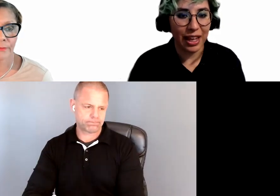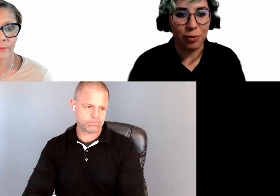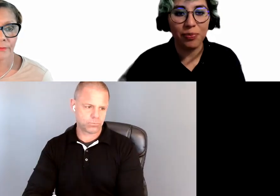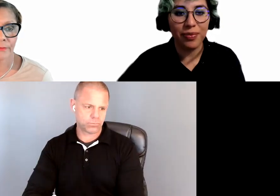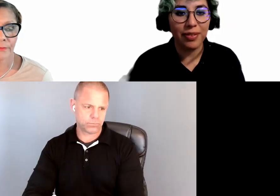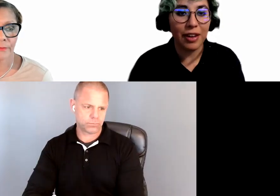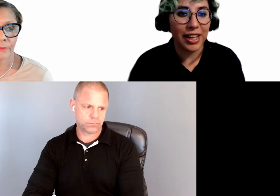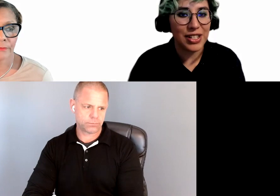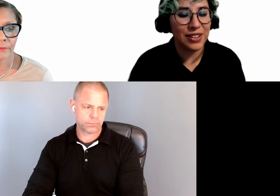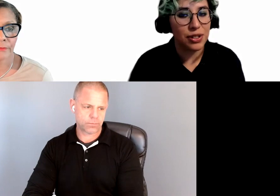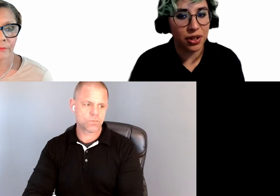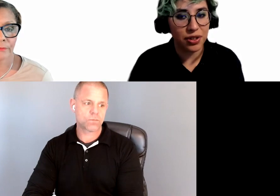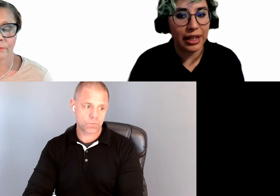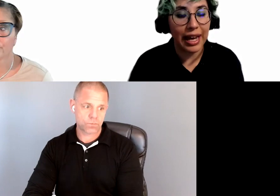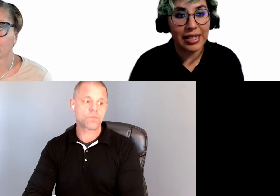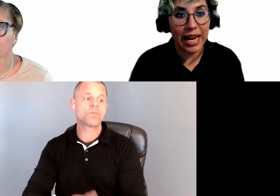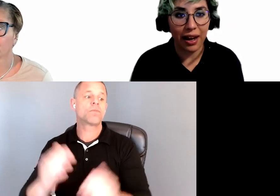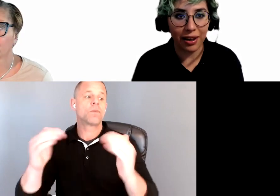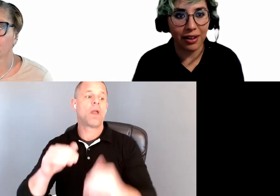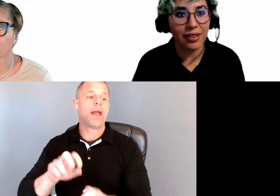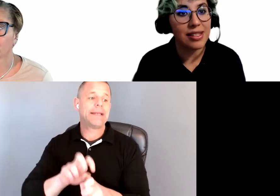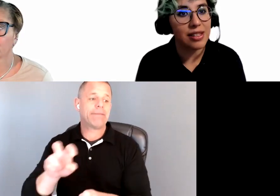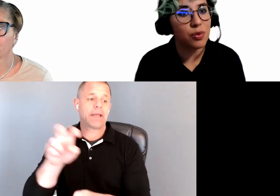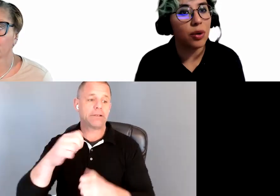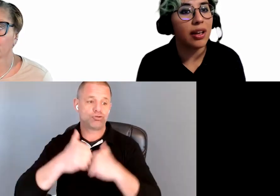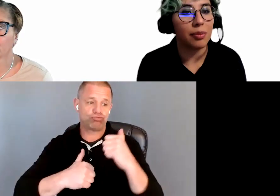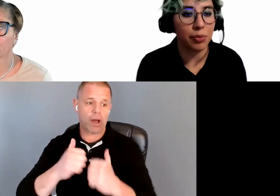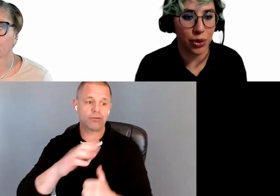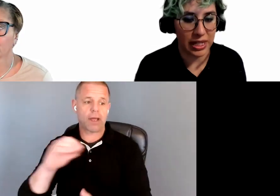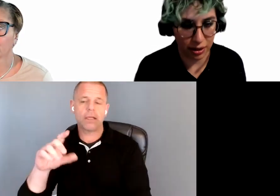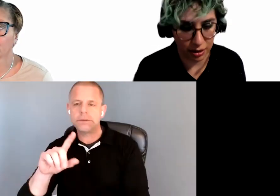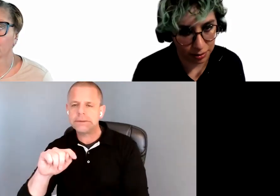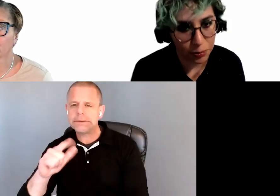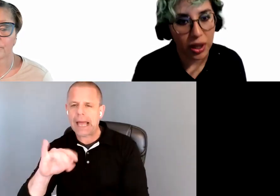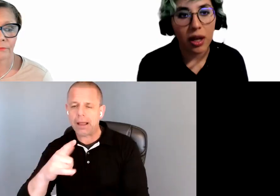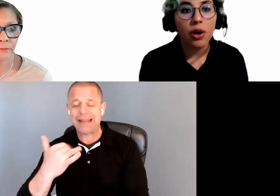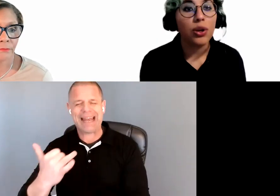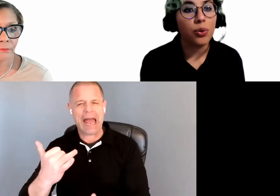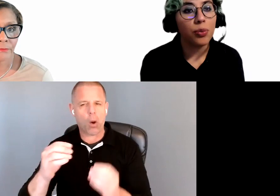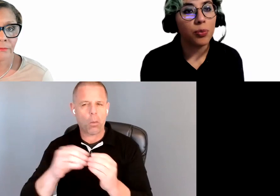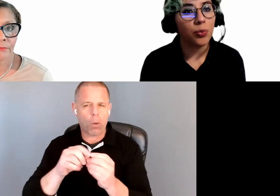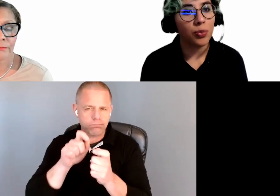Now, navigational structuring and tagging. This is where we get a bit more technical. You need